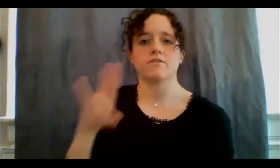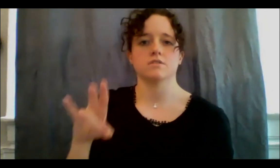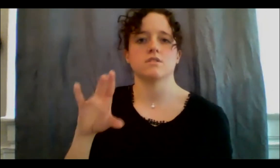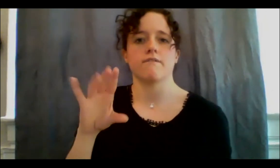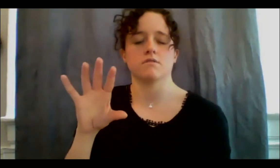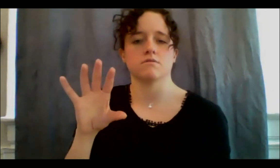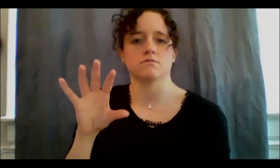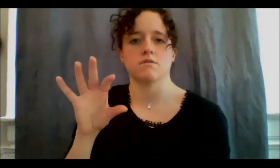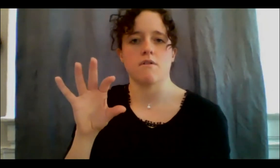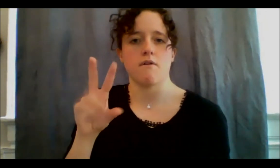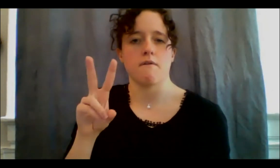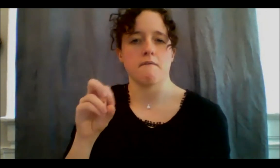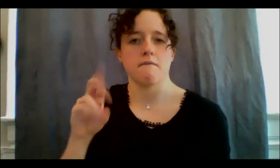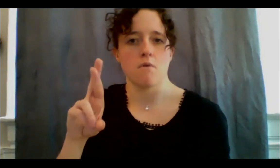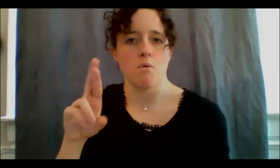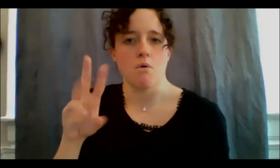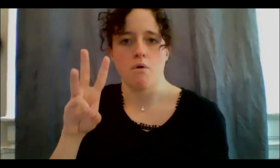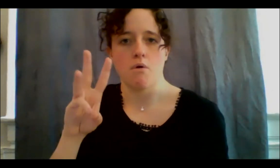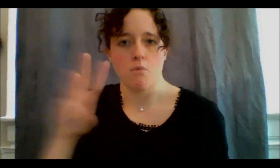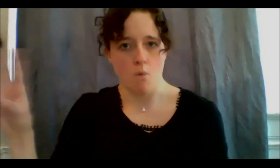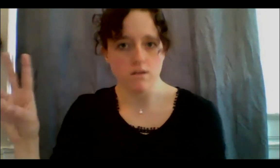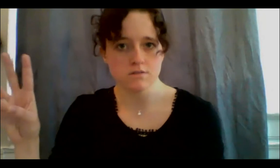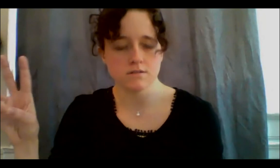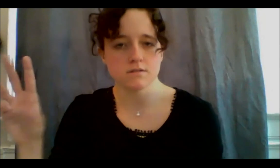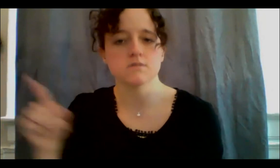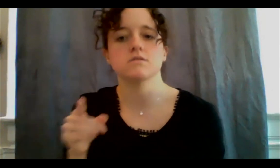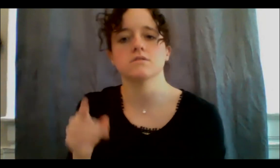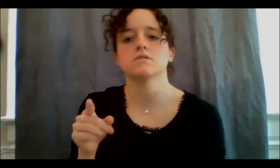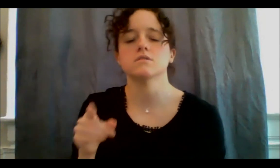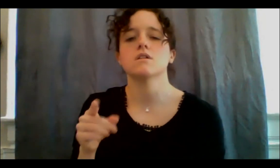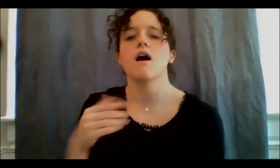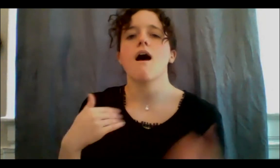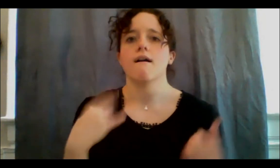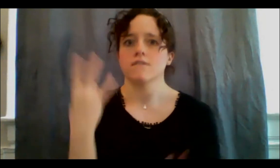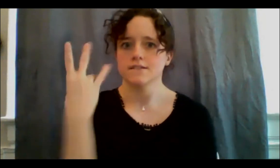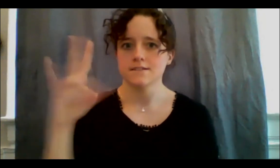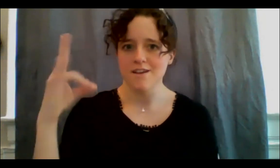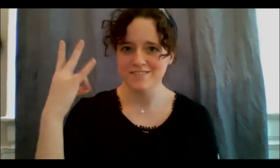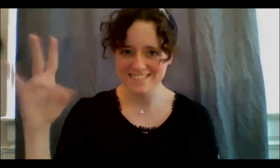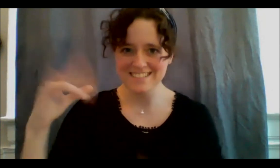help of StreetART, 17 different Indigenous murals, they're massive, they're all